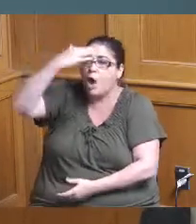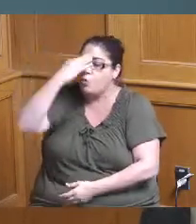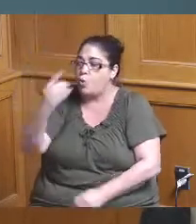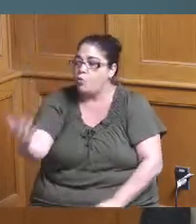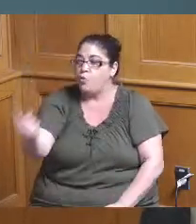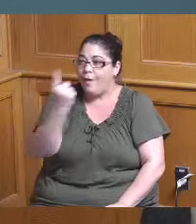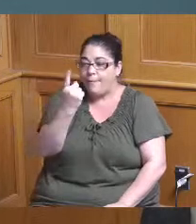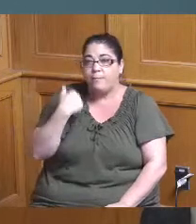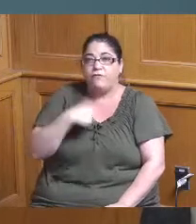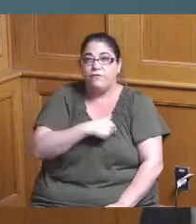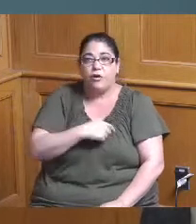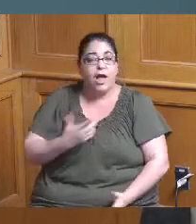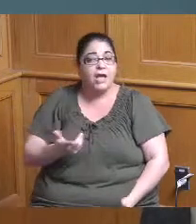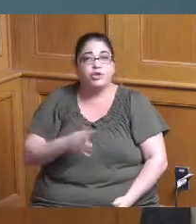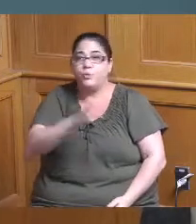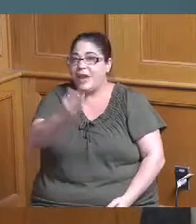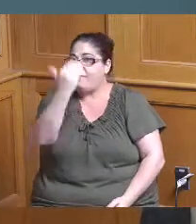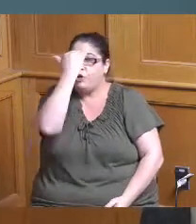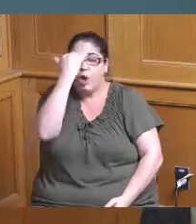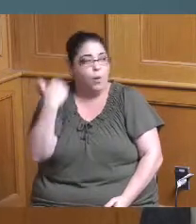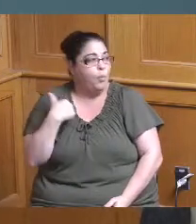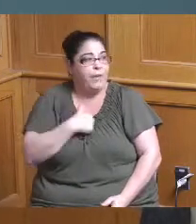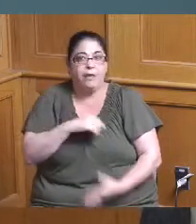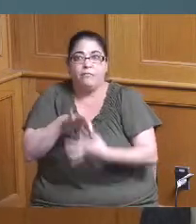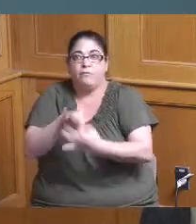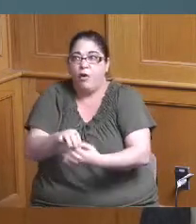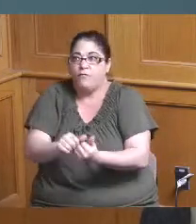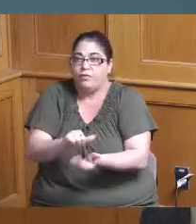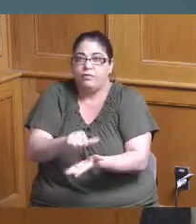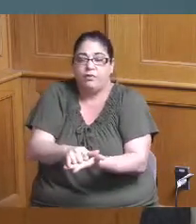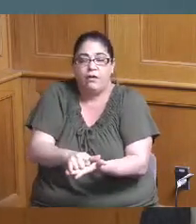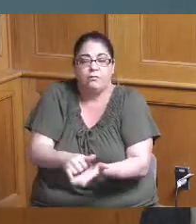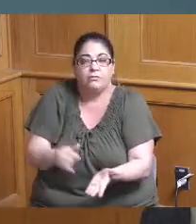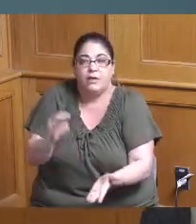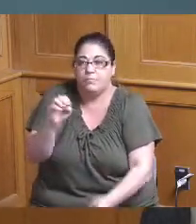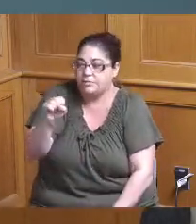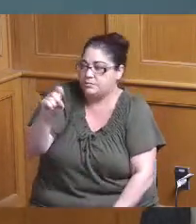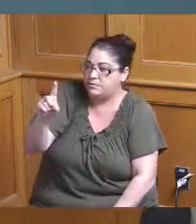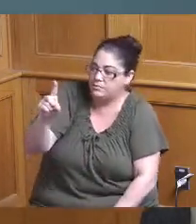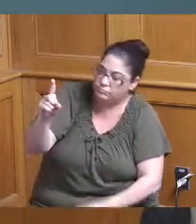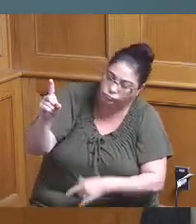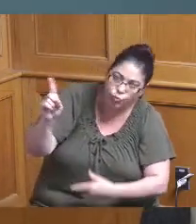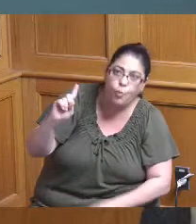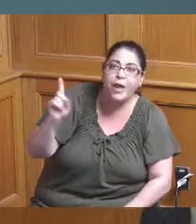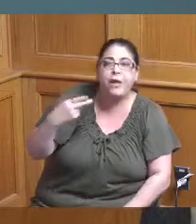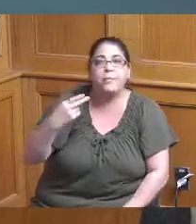would never know that we have anything to do with MSD and so when you come in two weeks whatever